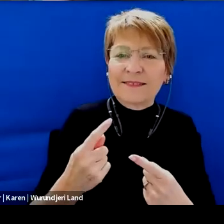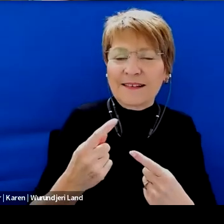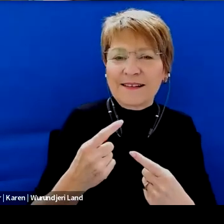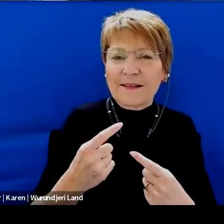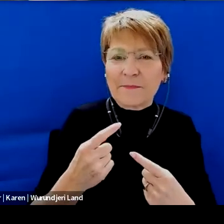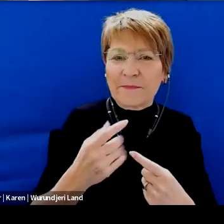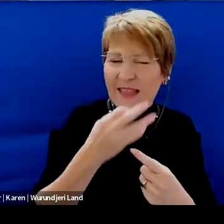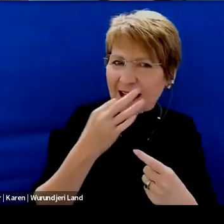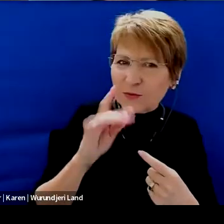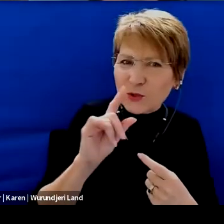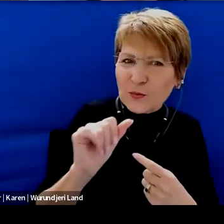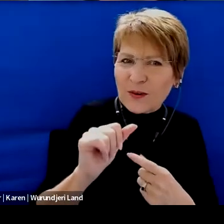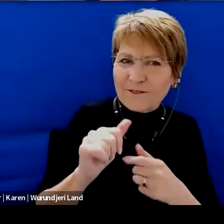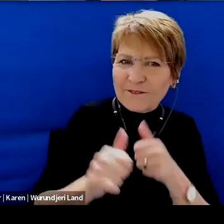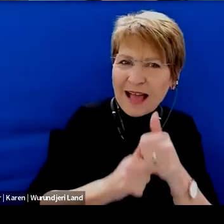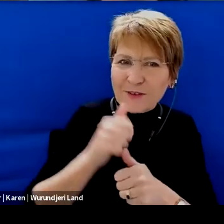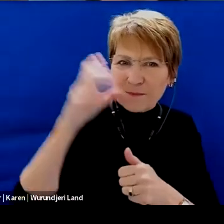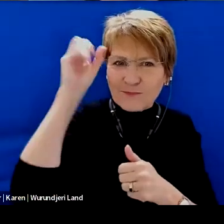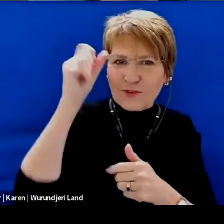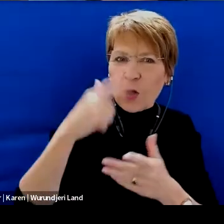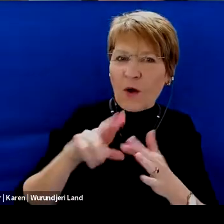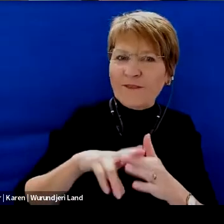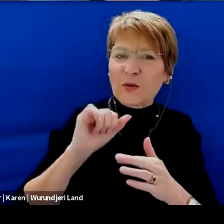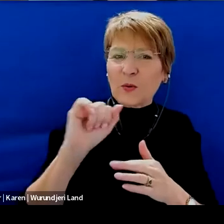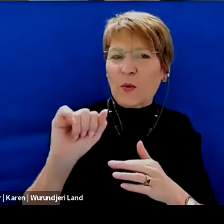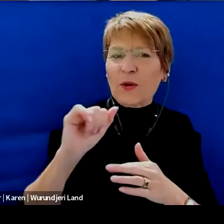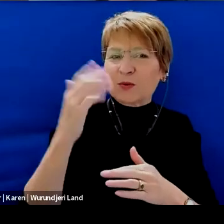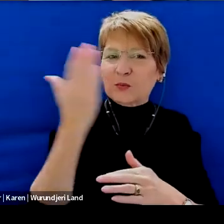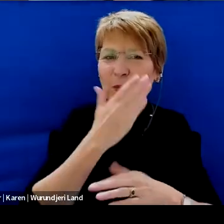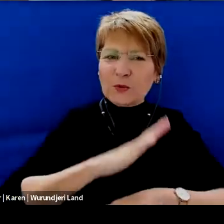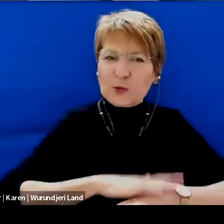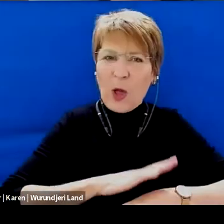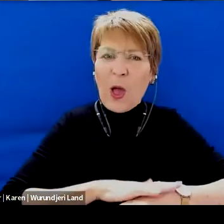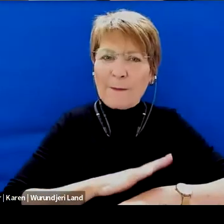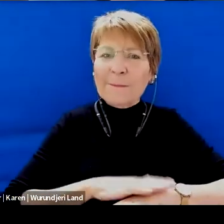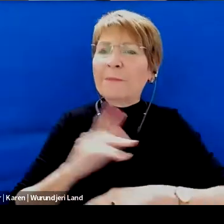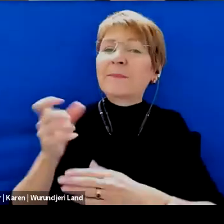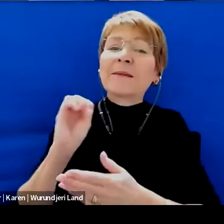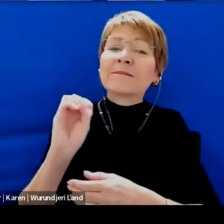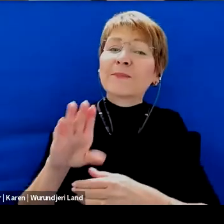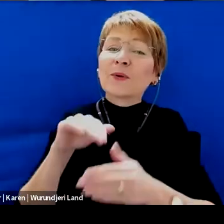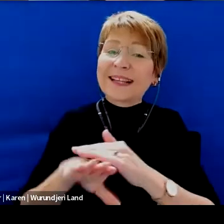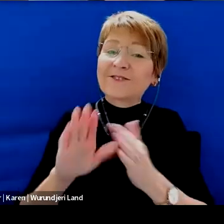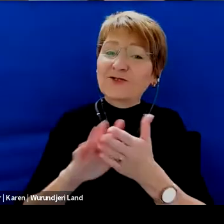to ask what's your favorite school favorite memory of Le school us but that's okay maybe if we just want to put it in the chat to give people a bit of an idea.